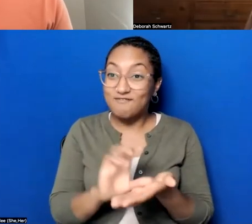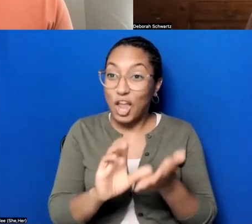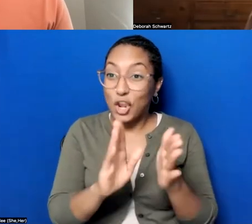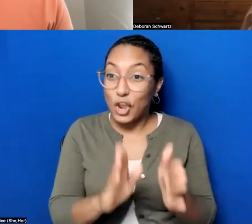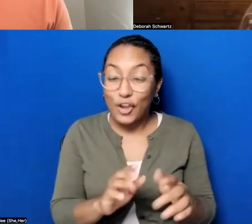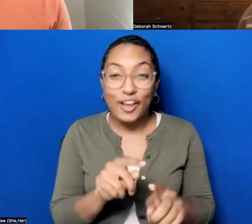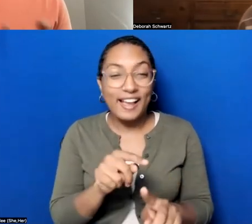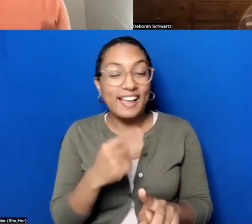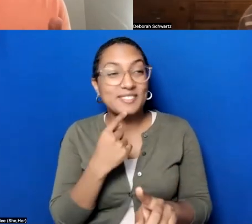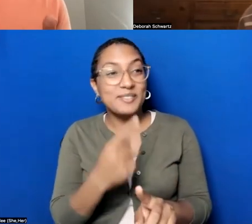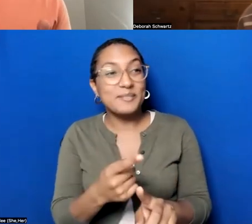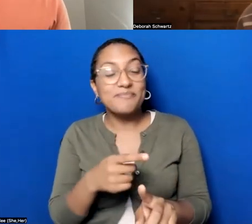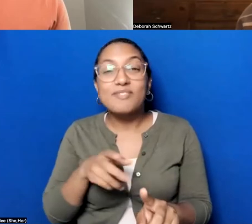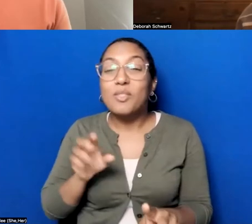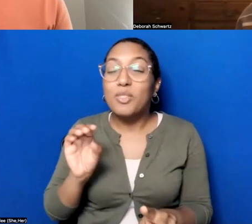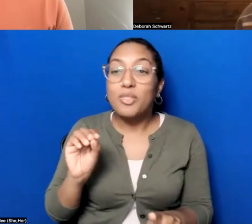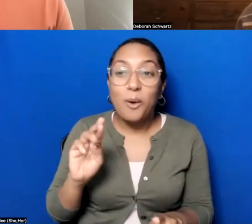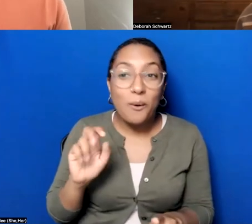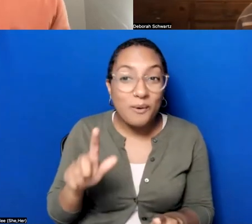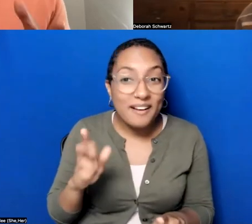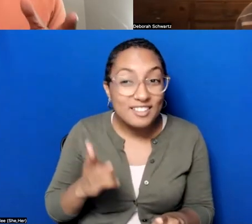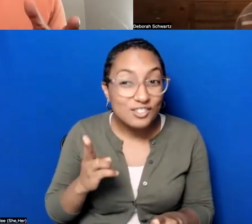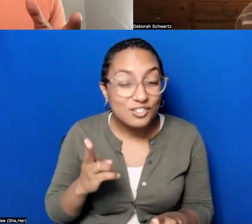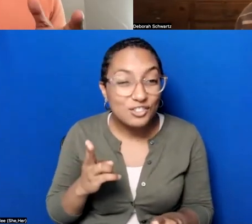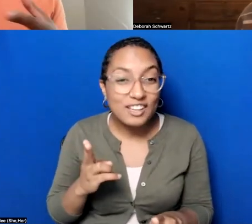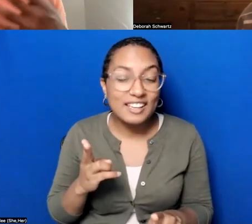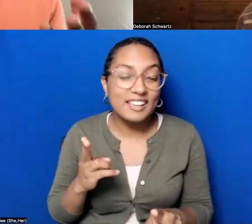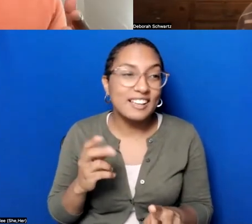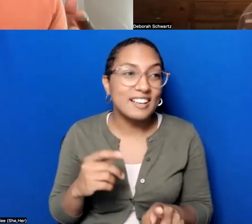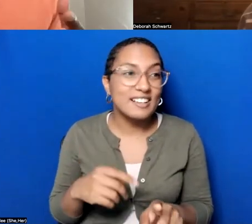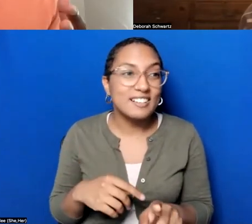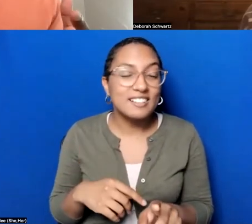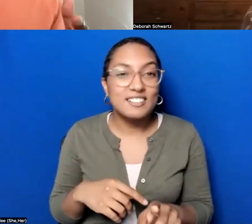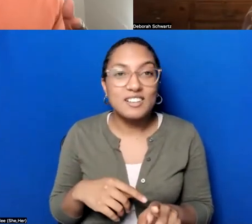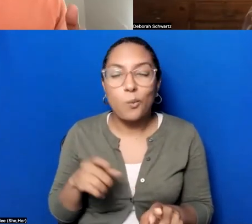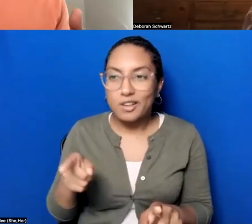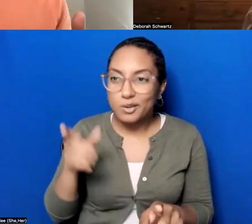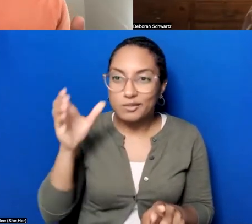oral histories are- they constitute like- I mean you listen to them, they constitute their own map,